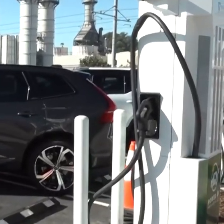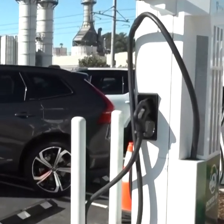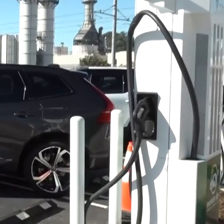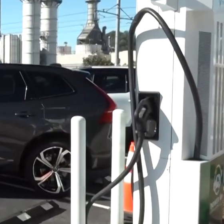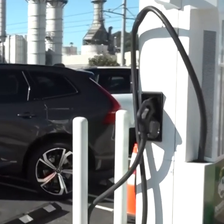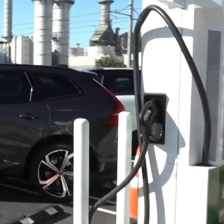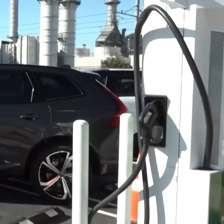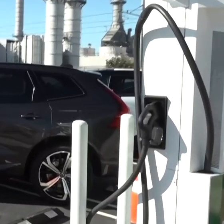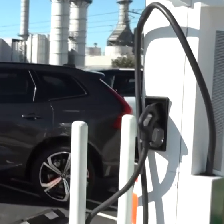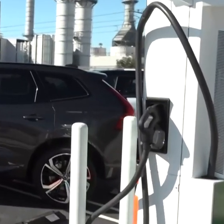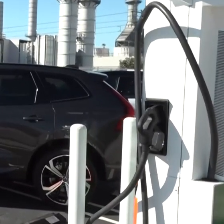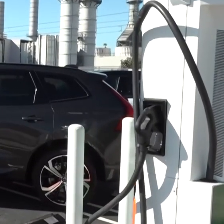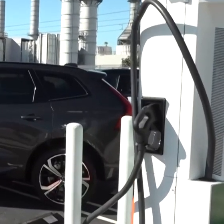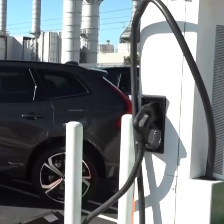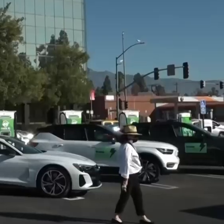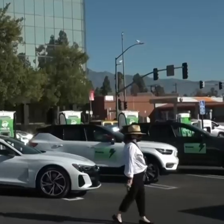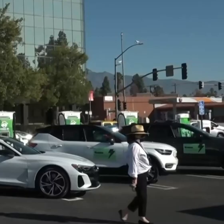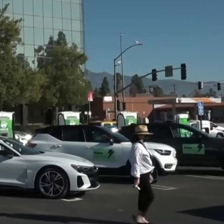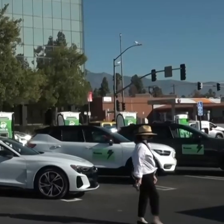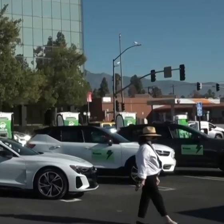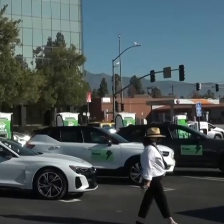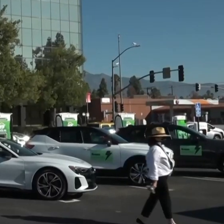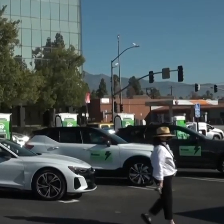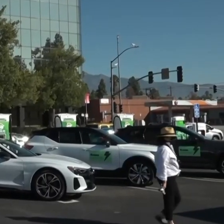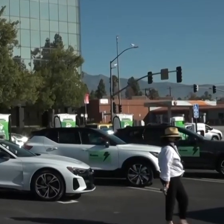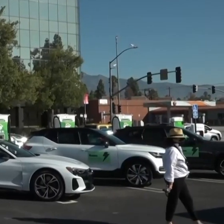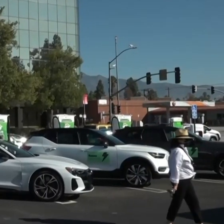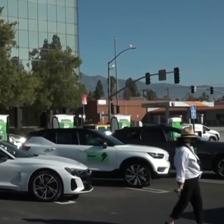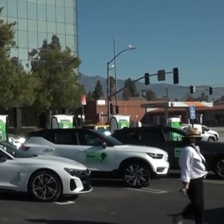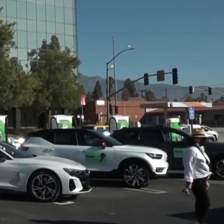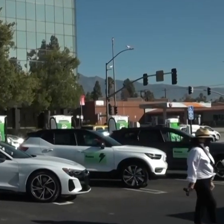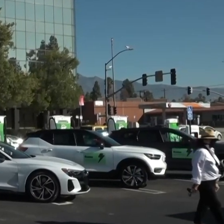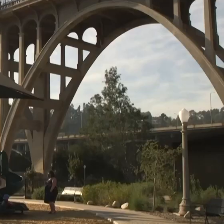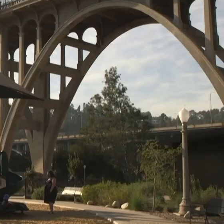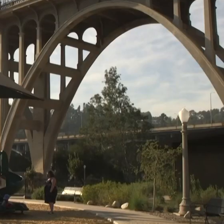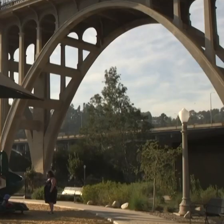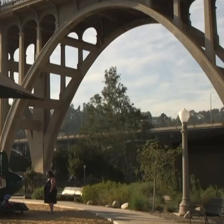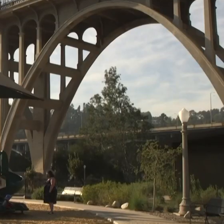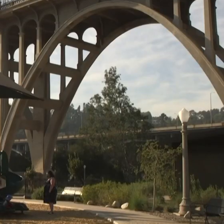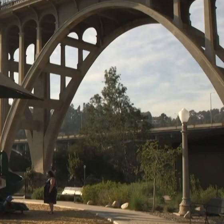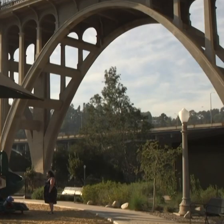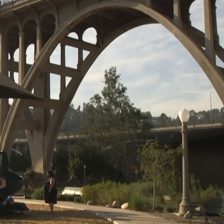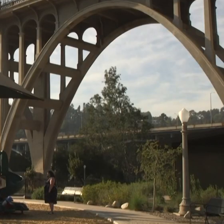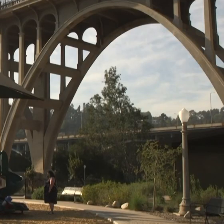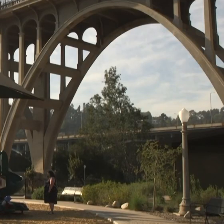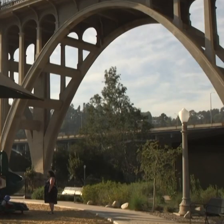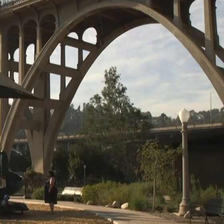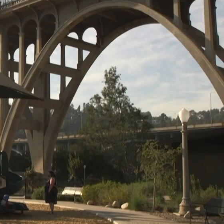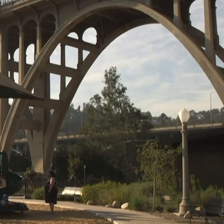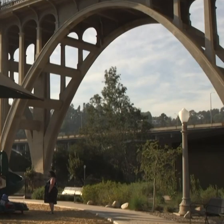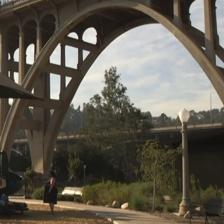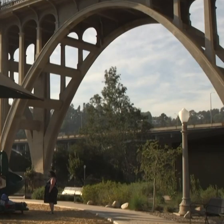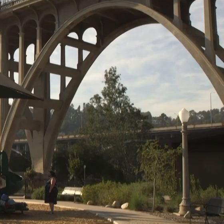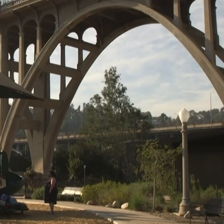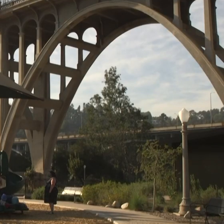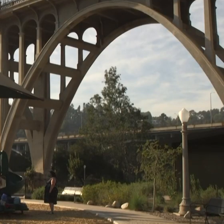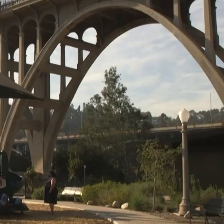electric vehicle fast charging depot with 26 charging stations as an investment into our treasured